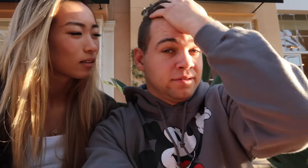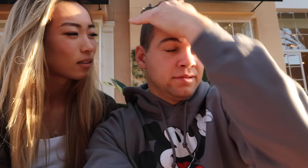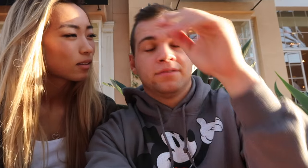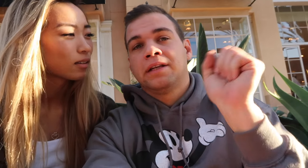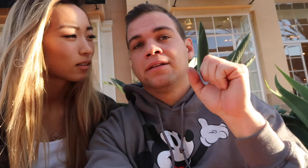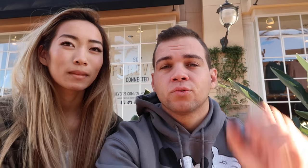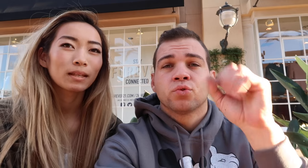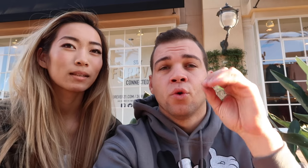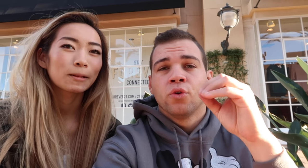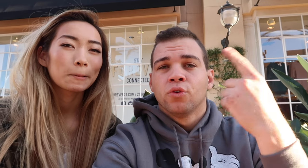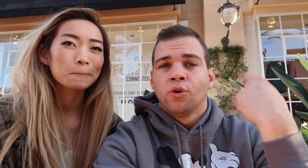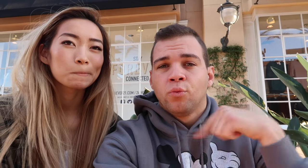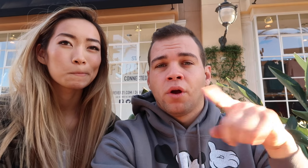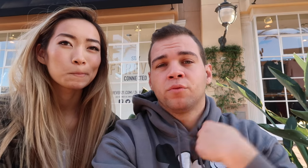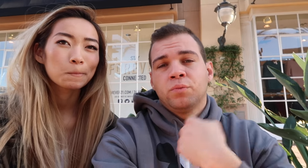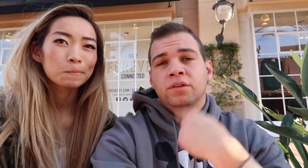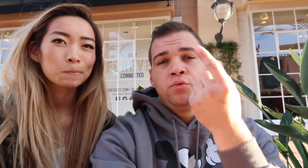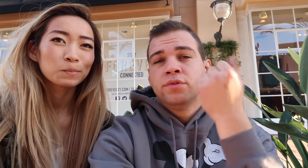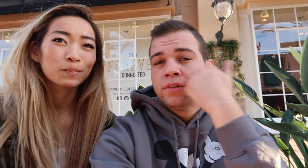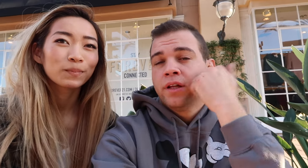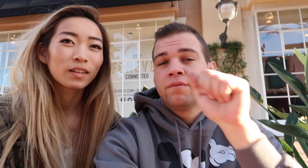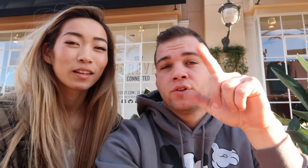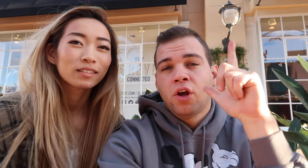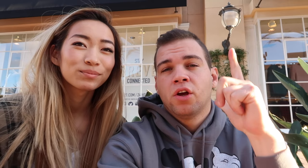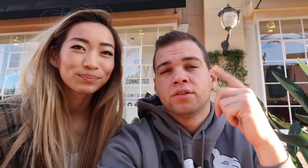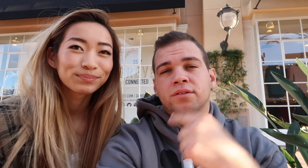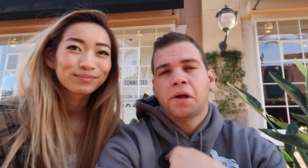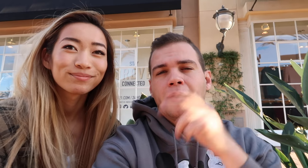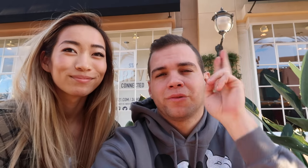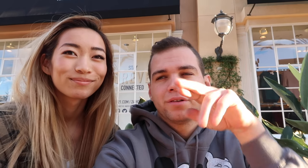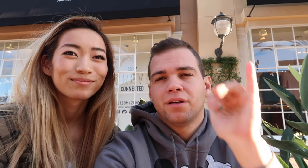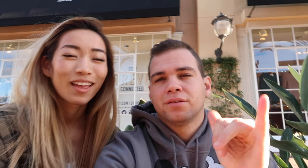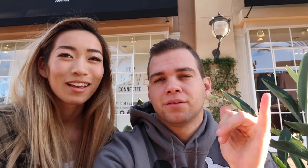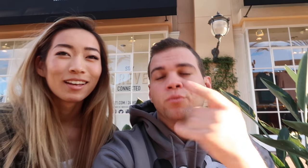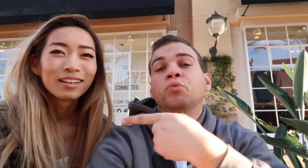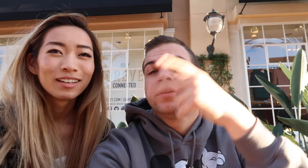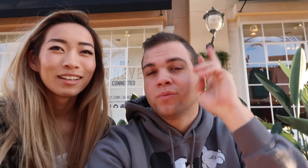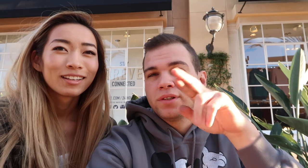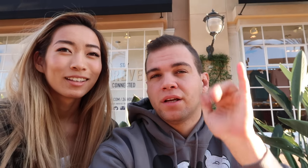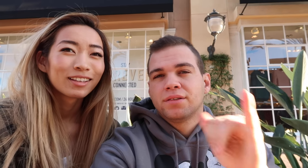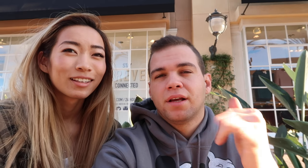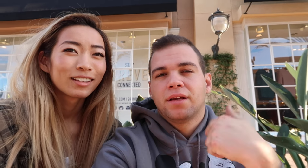so yeah so while we are doing everyday vlogs I realized that we realized that